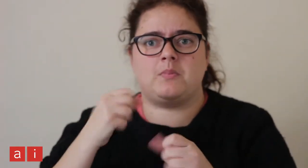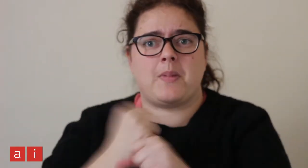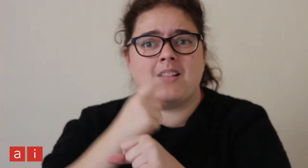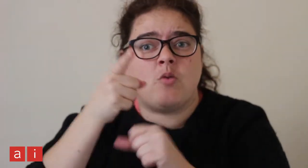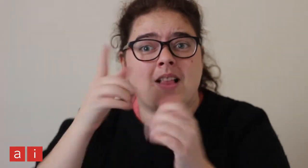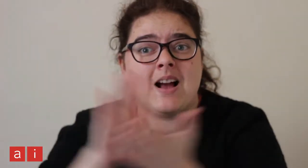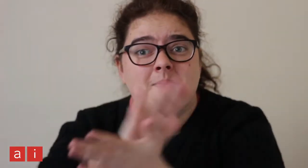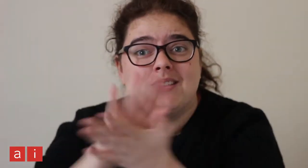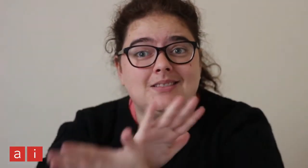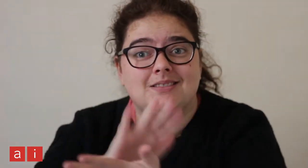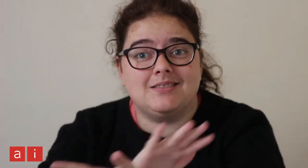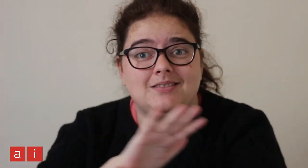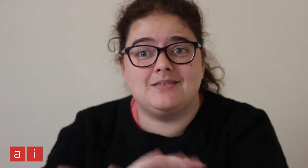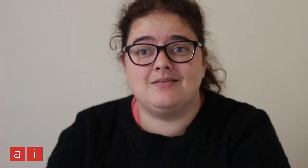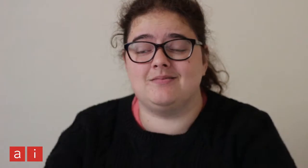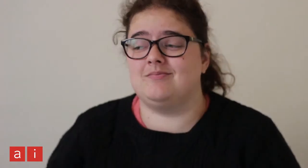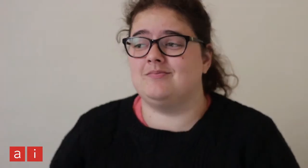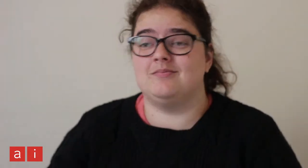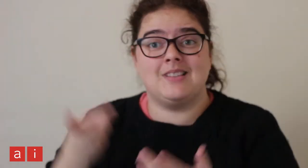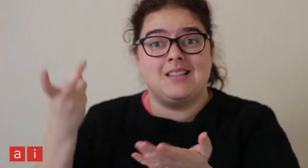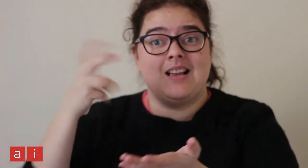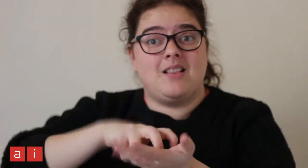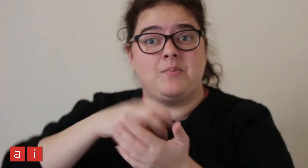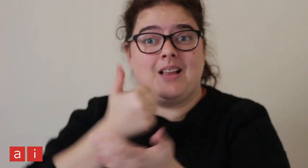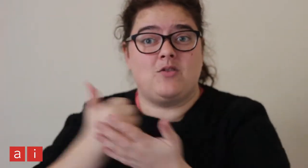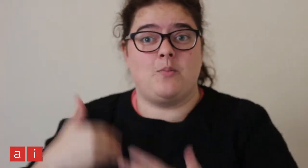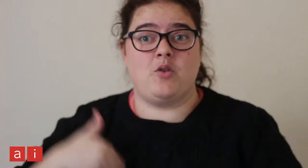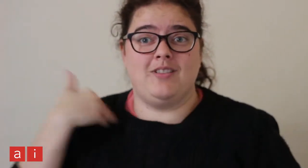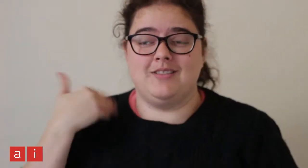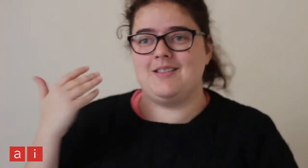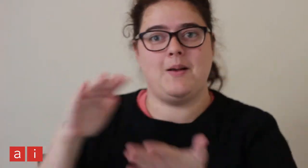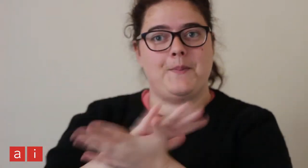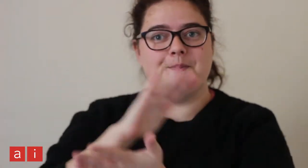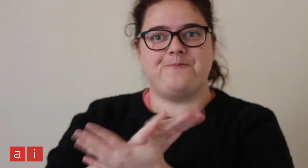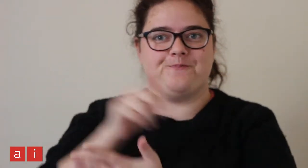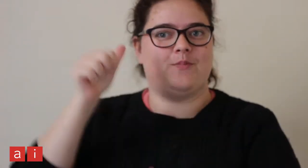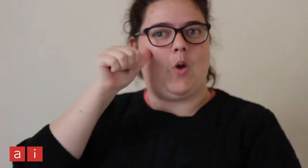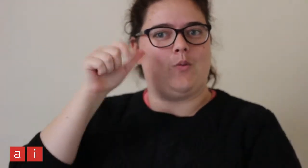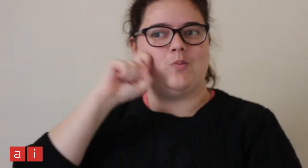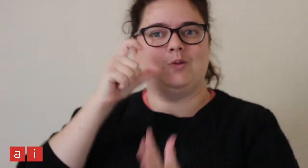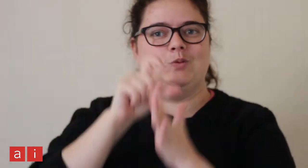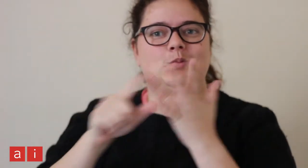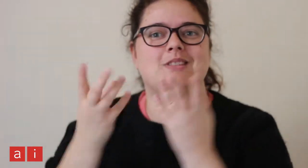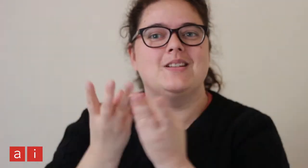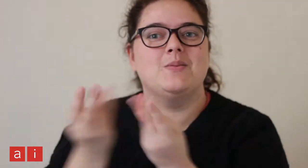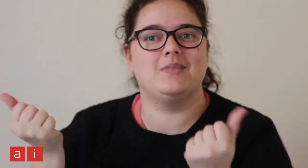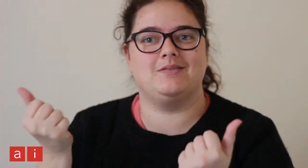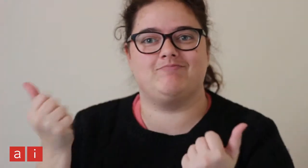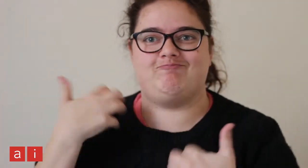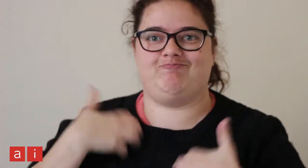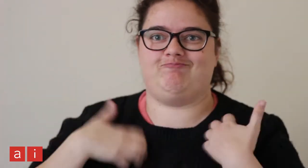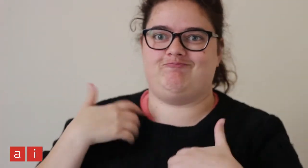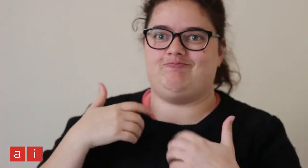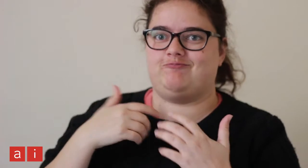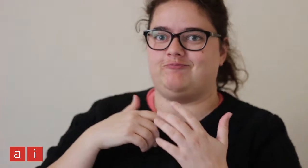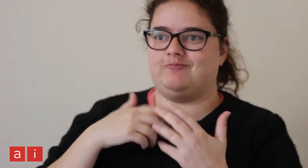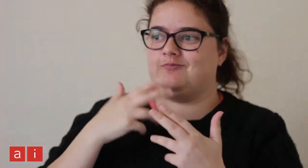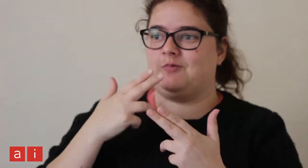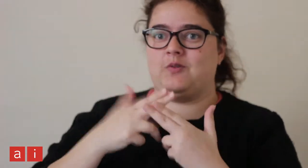Makes you happy. Wake up every morning feeling happy because you know you'll be doing something